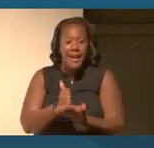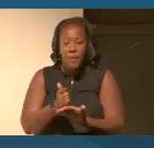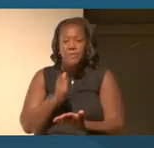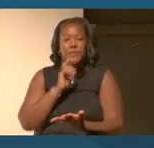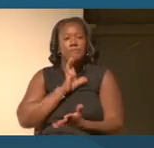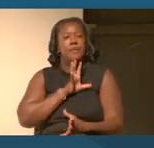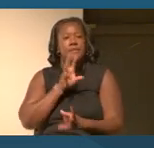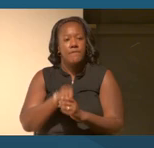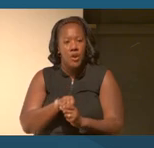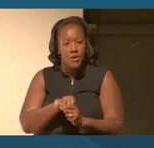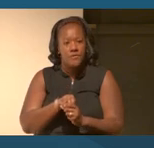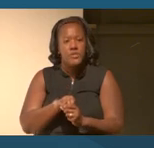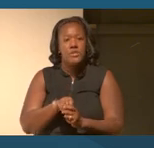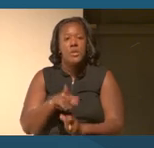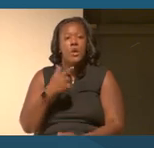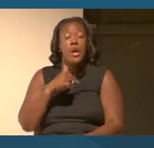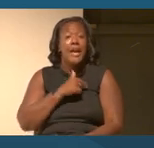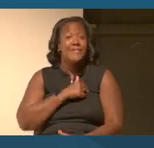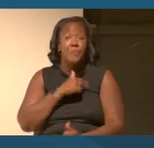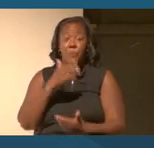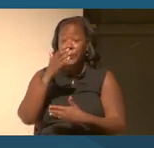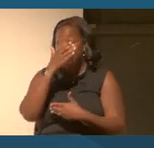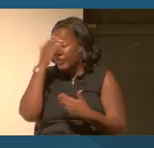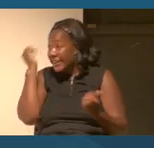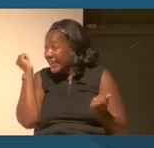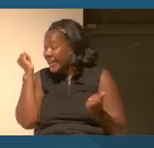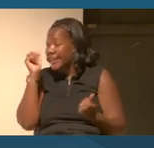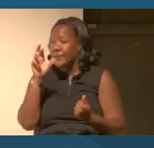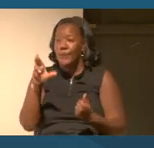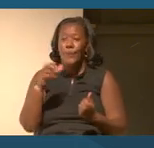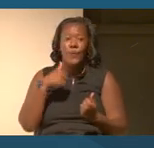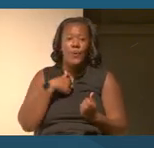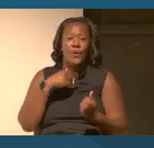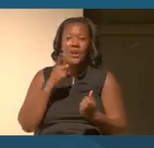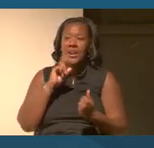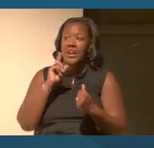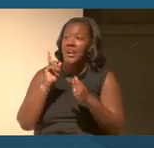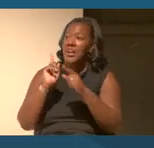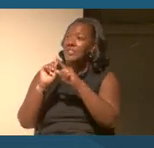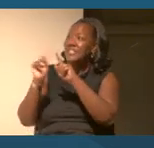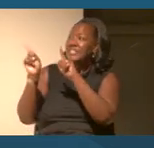And then when we forget or when the different forces we've been battling, whether it be